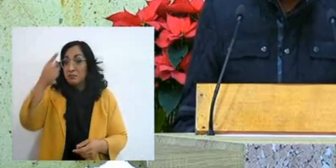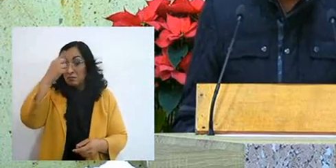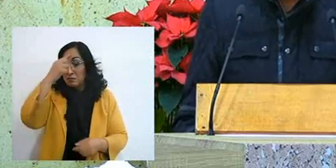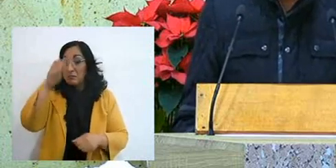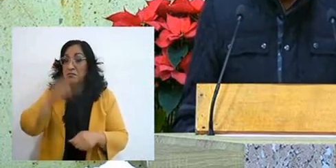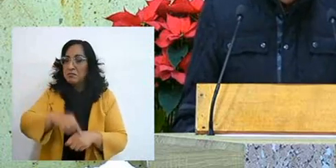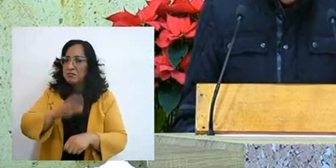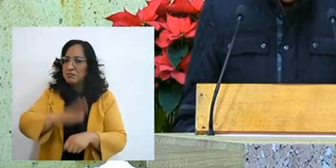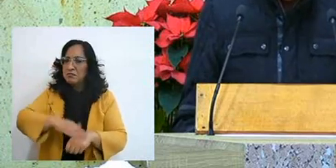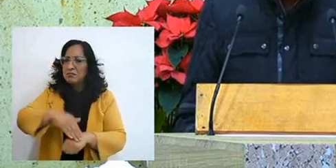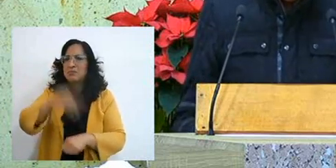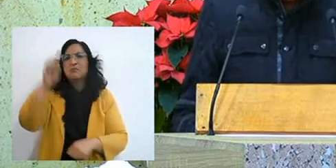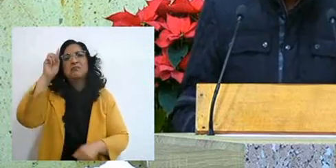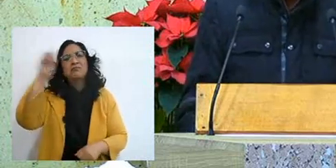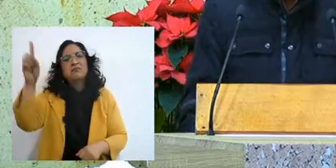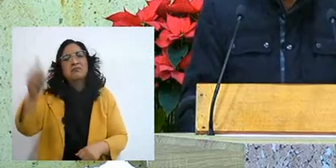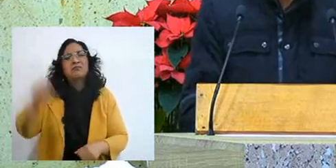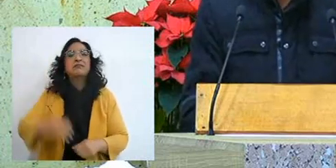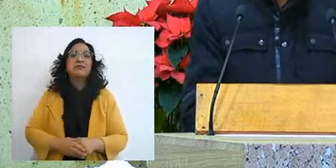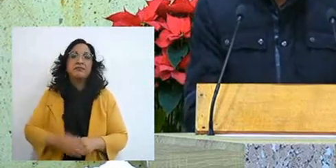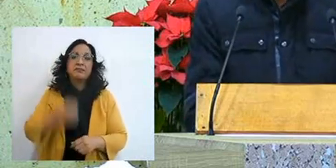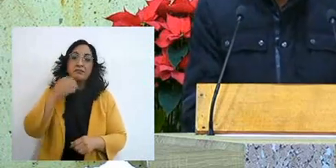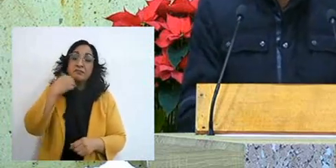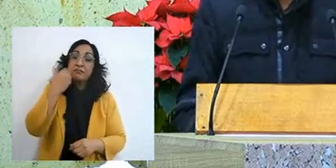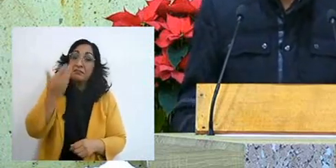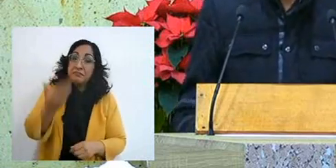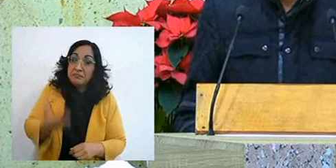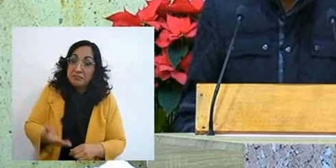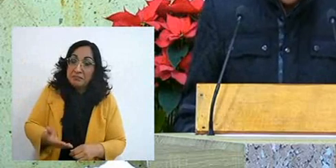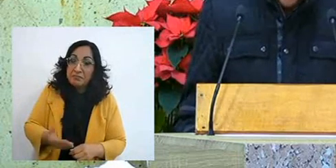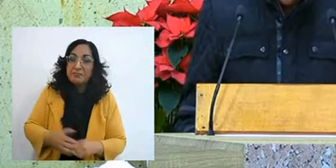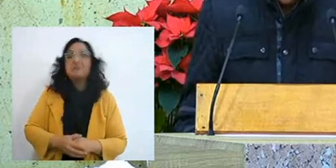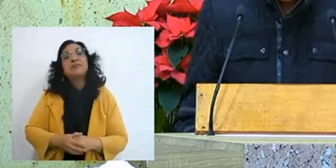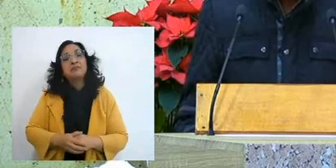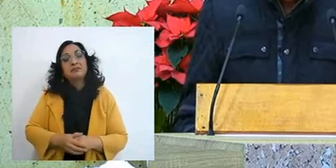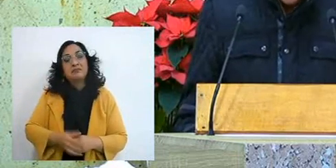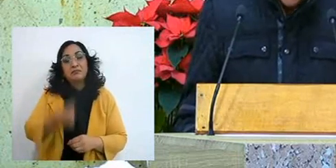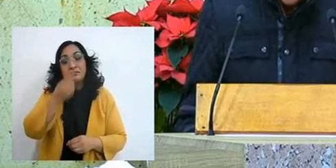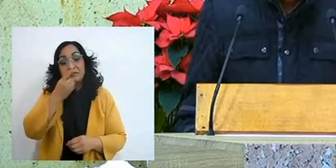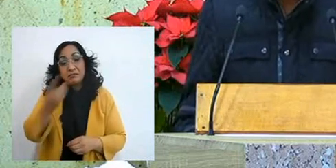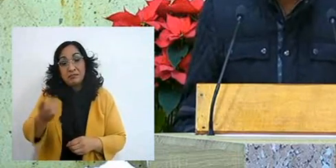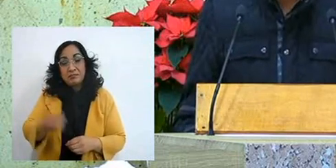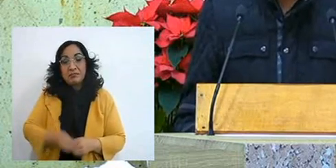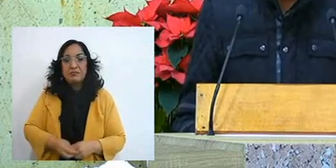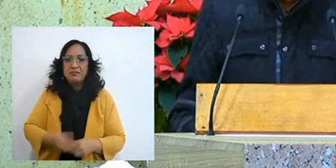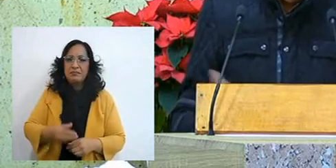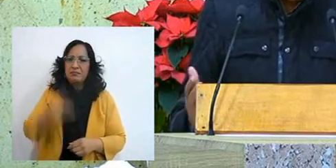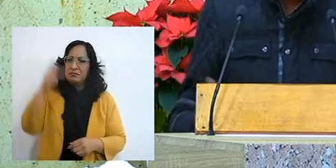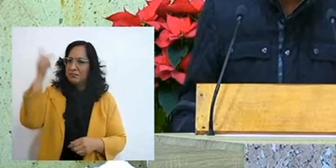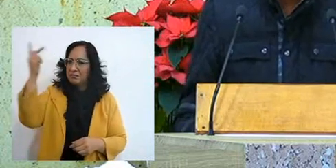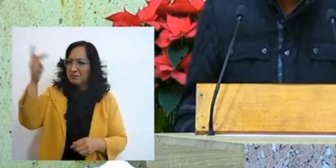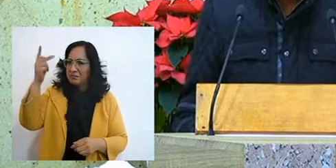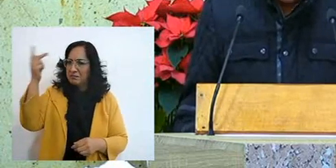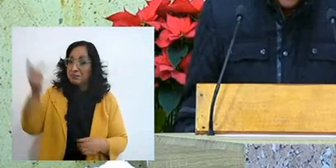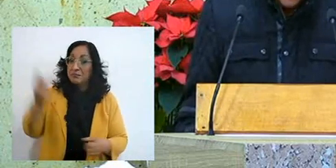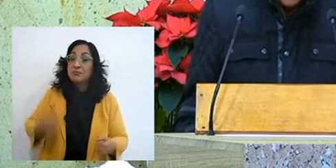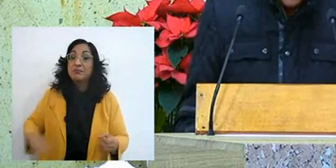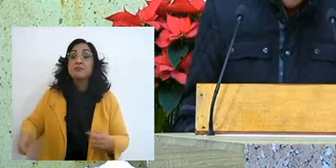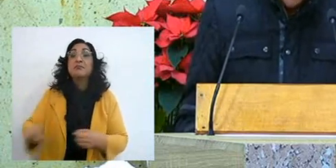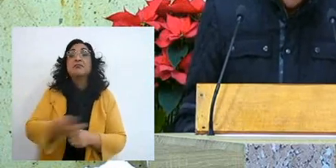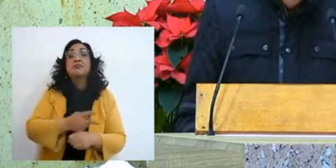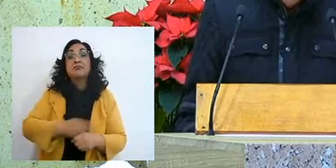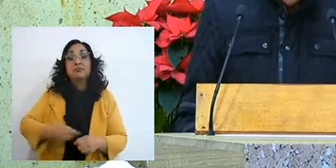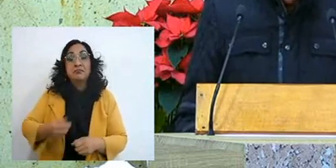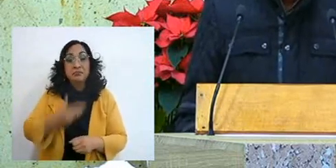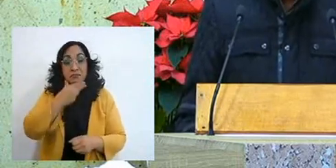and we put the background and I would like to refer to the background of the people of Israel, and part of this is in Exodus,